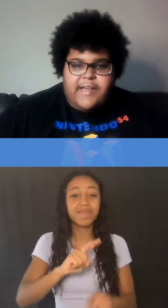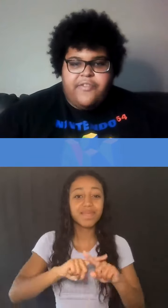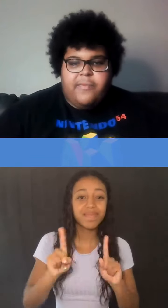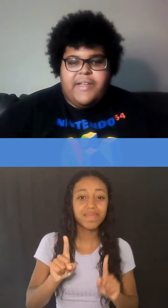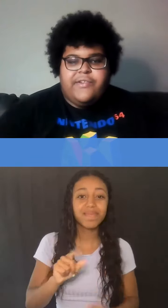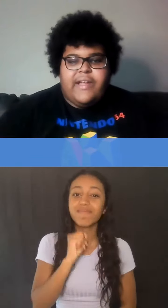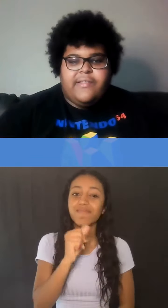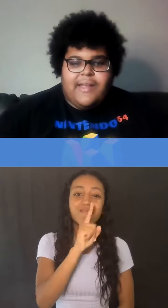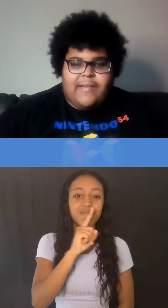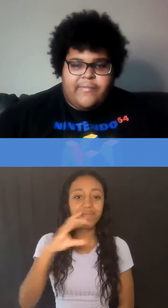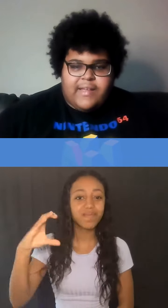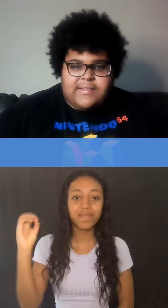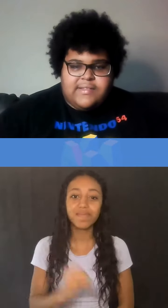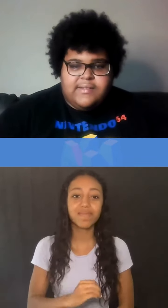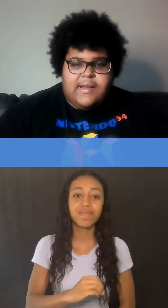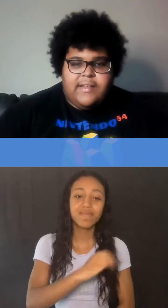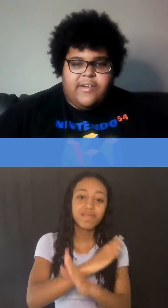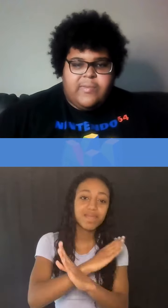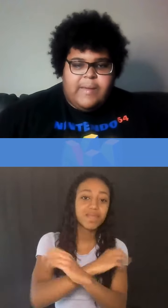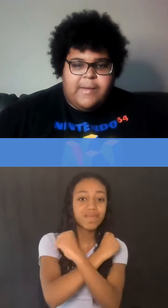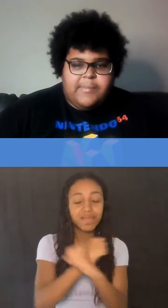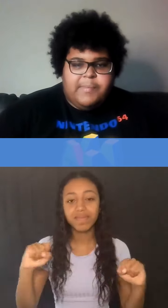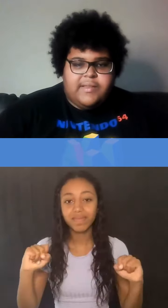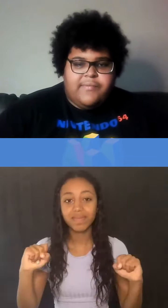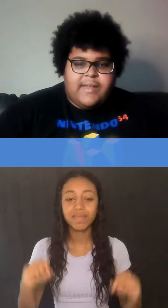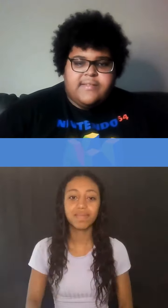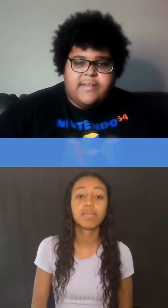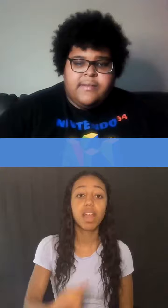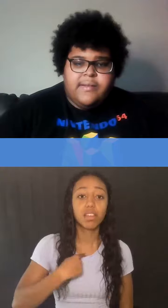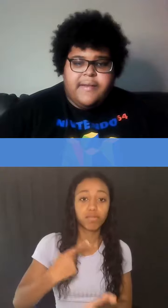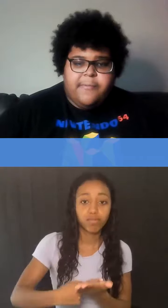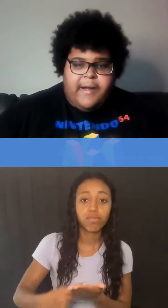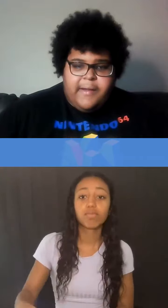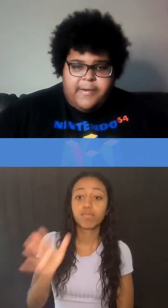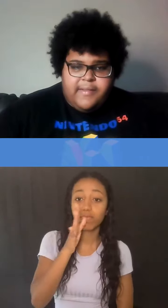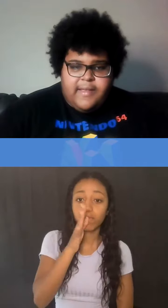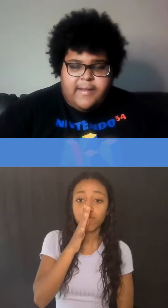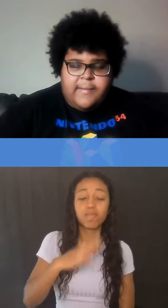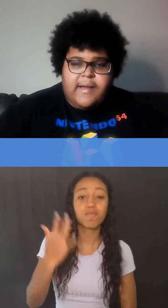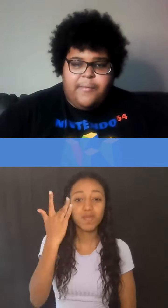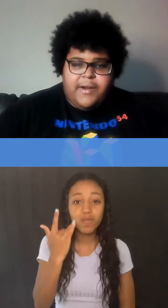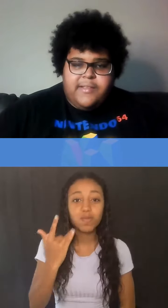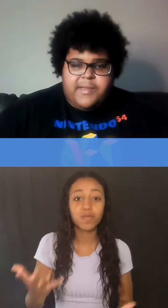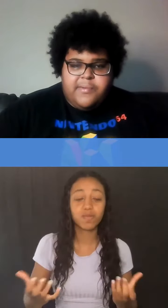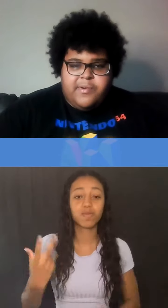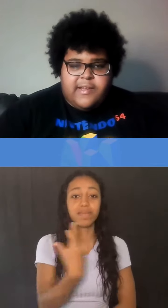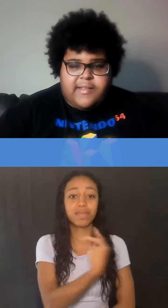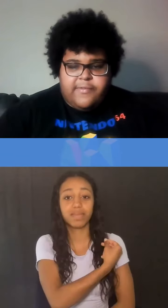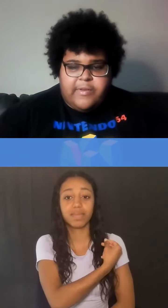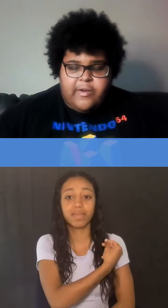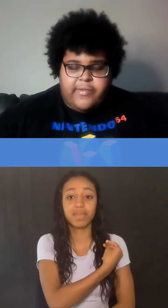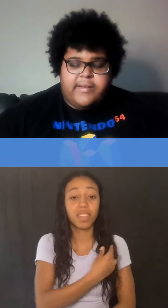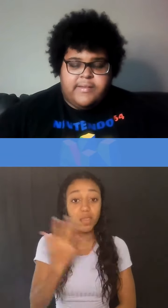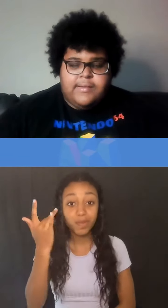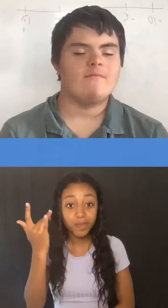I feel better now that I have the vaccine. I talked to my mom about the vaccine and why I wanted to get it. I wanted to be protected from Covid.